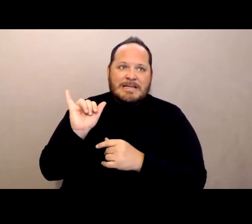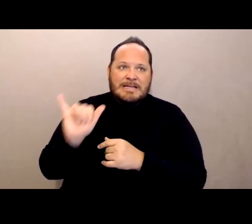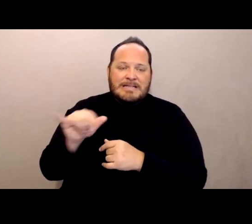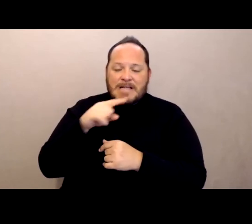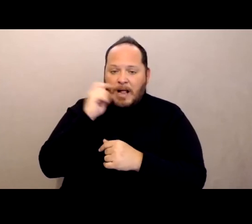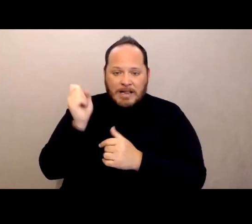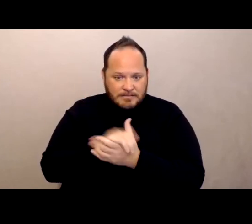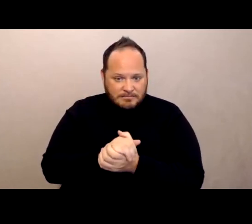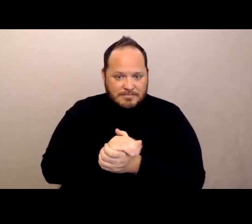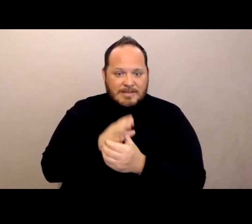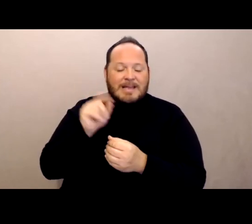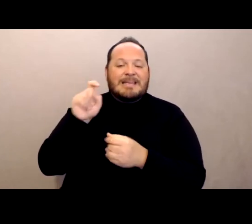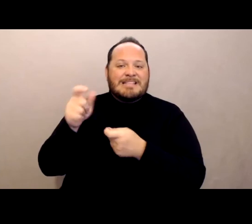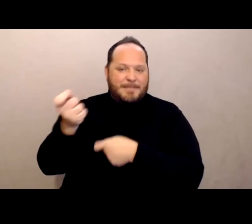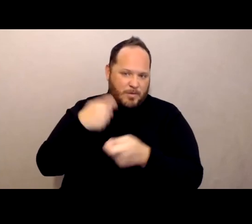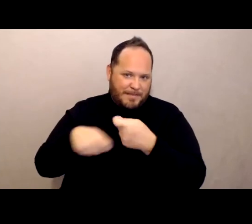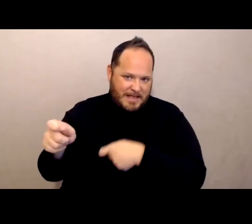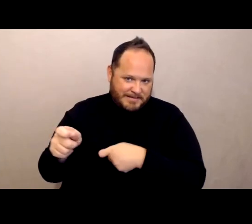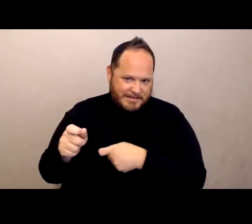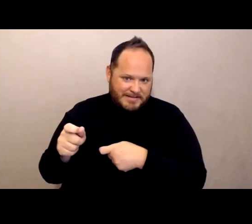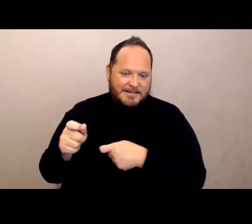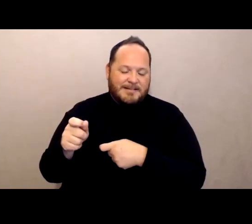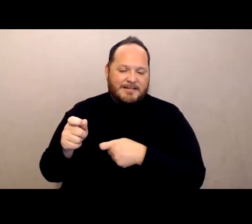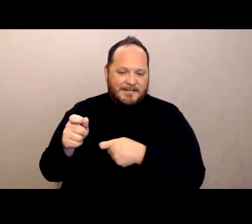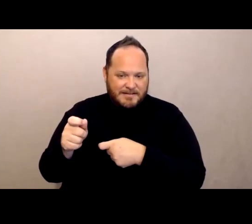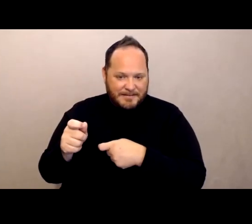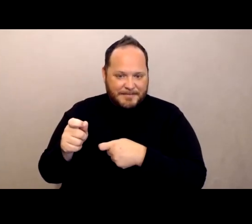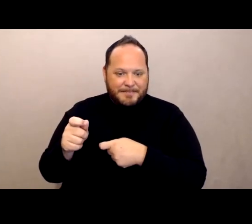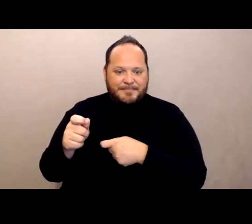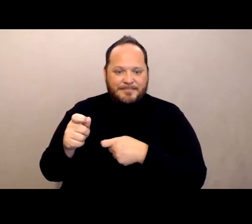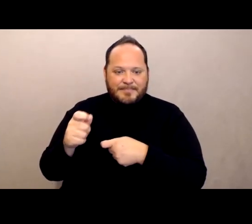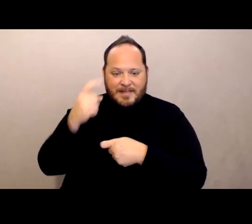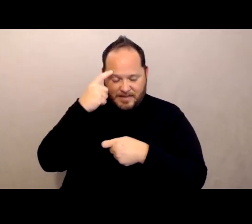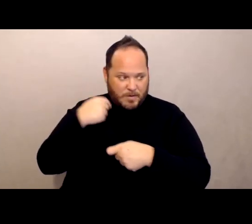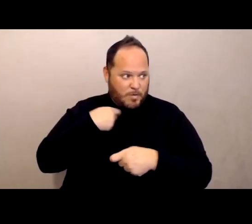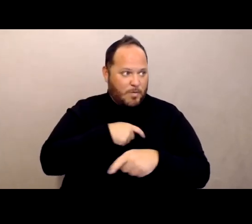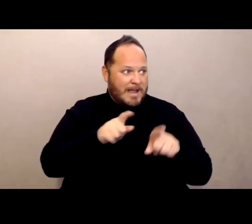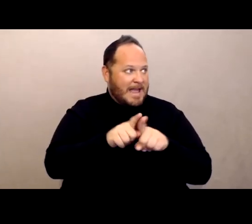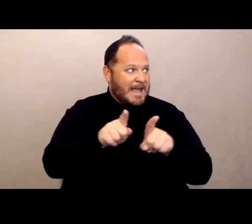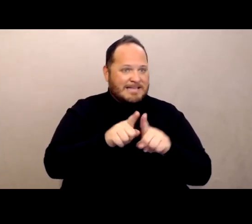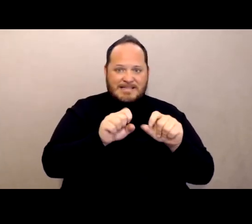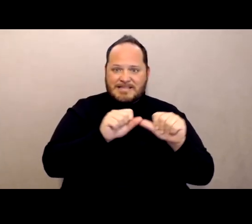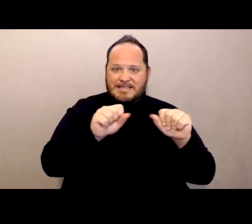and needs to be replaced. And, you know, I think we as a society we've been having this discussion at least since the 1970s